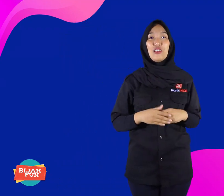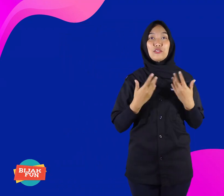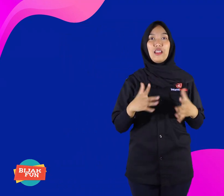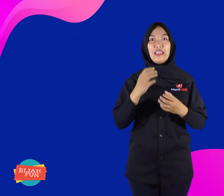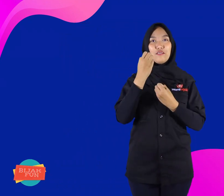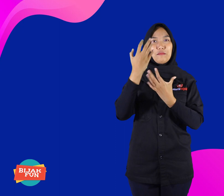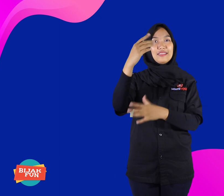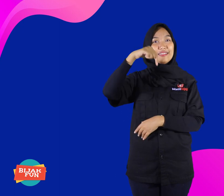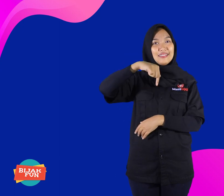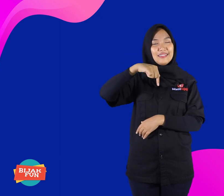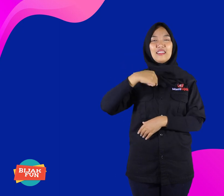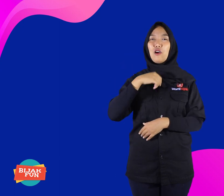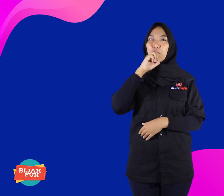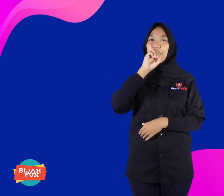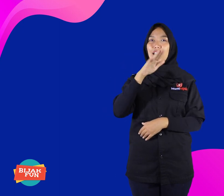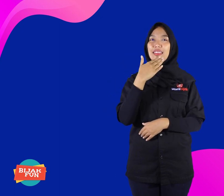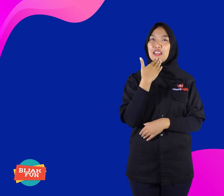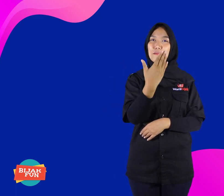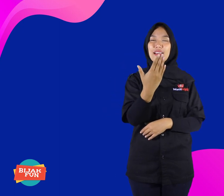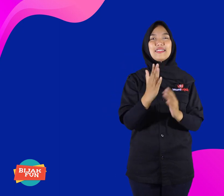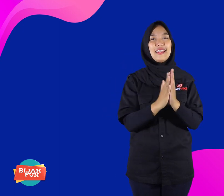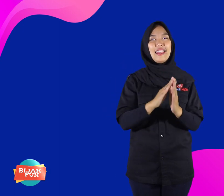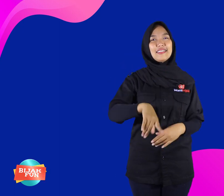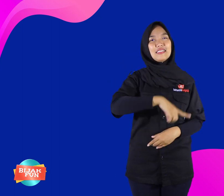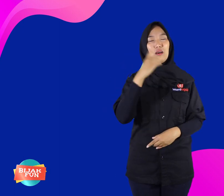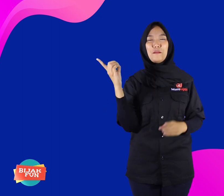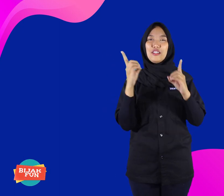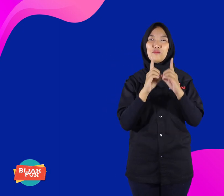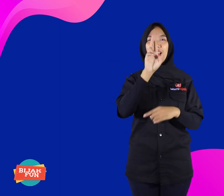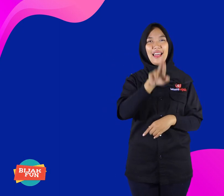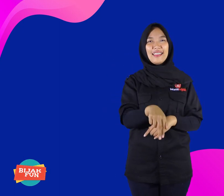That's all this information, thank you and see you later.